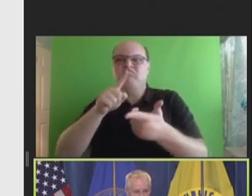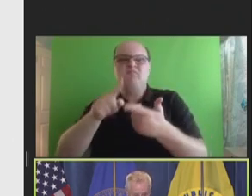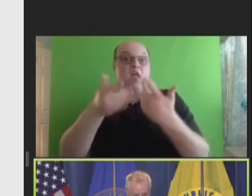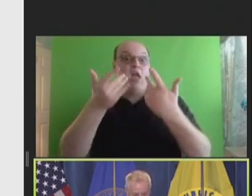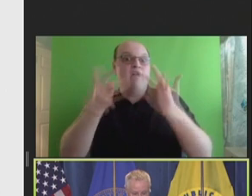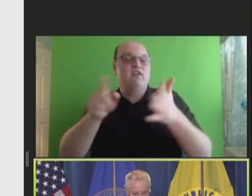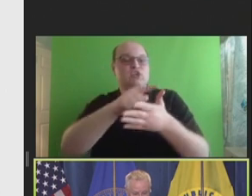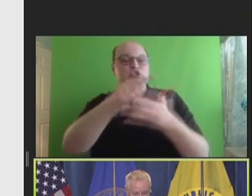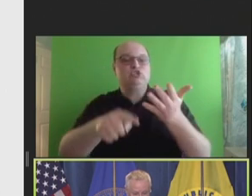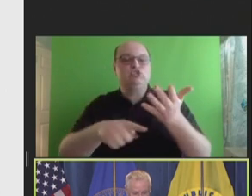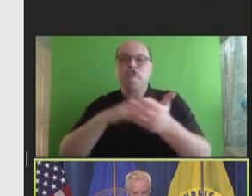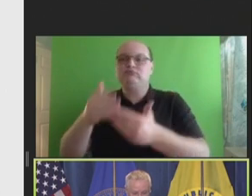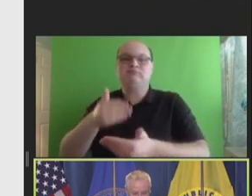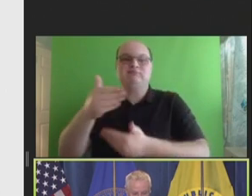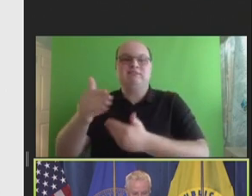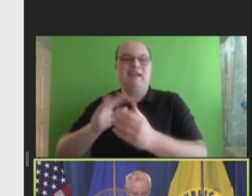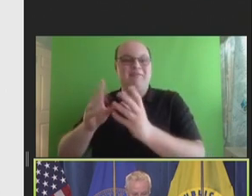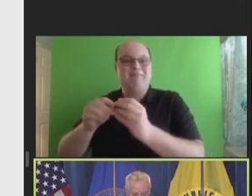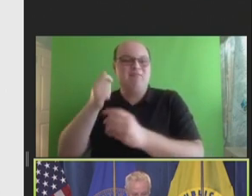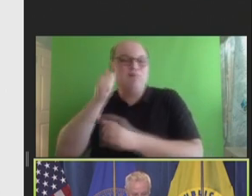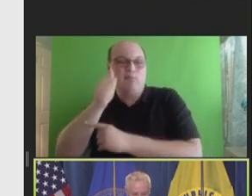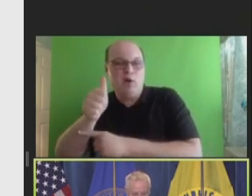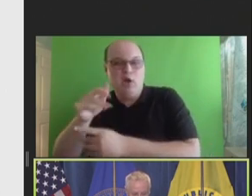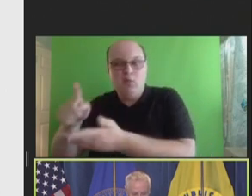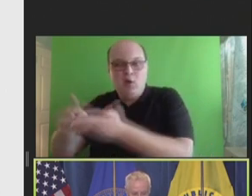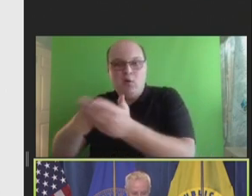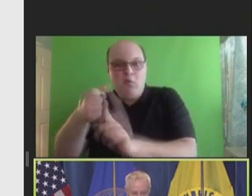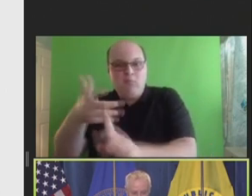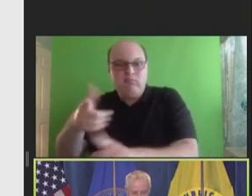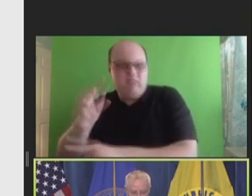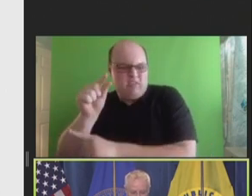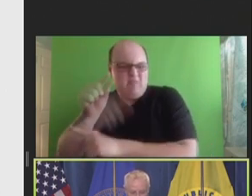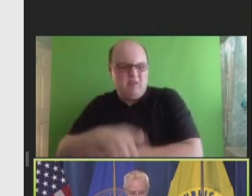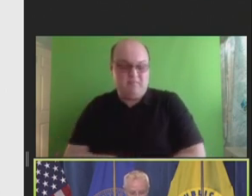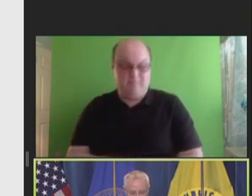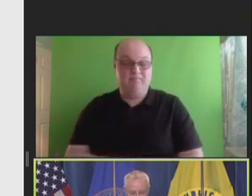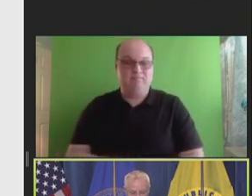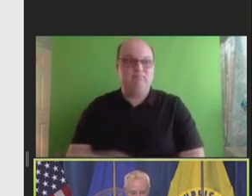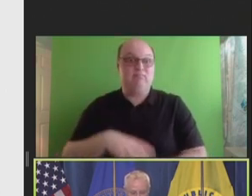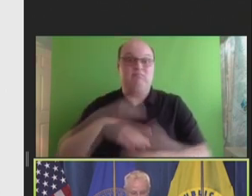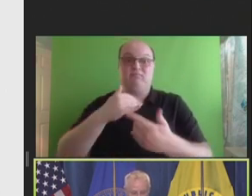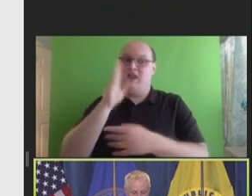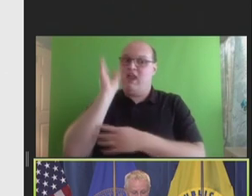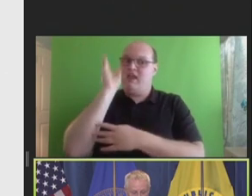the next meeting for tomorrow. We have a wonderful lineup of speakers. Today, we'll start with